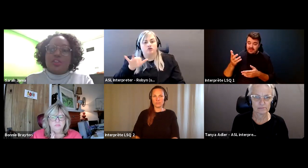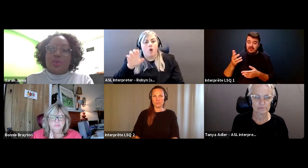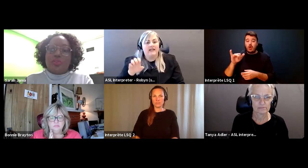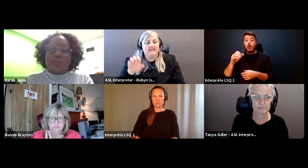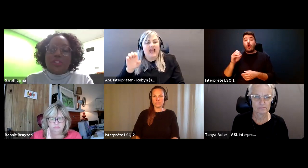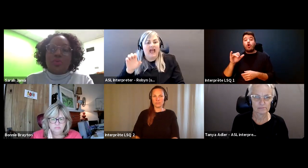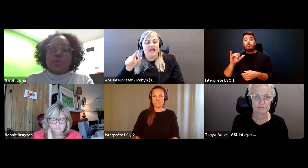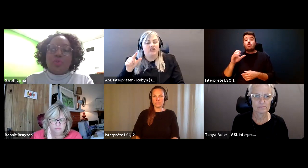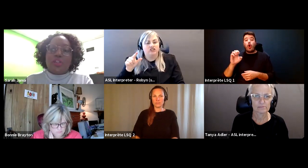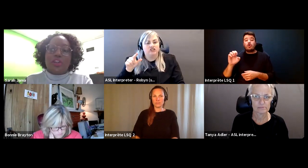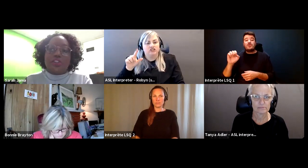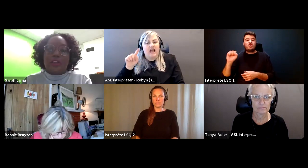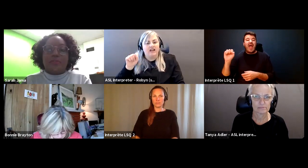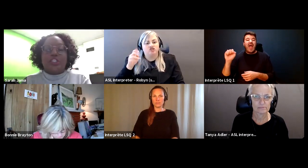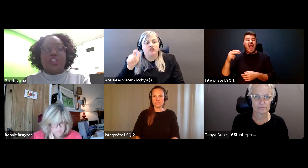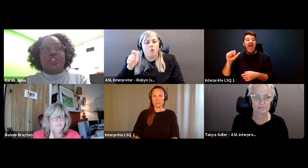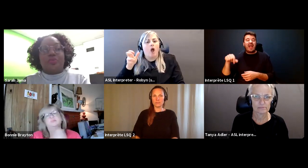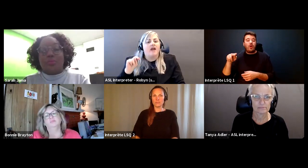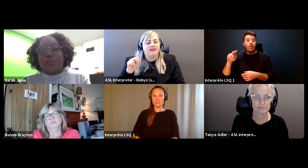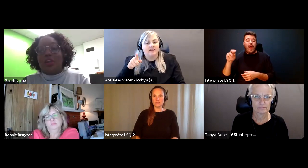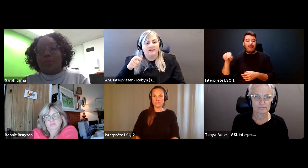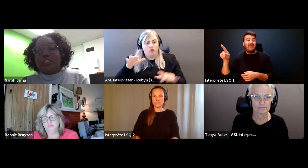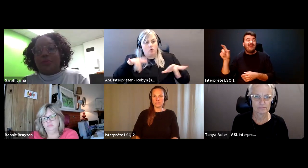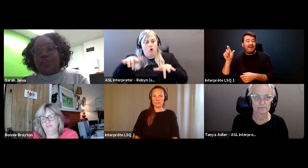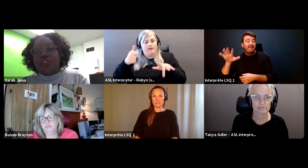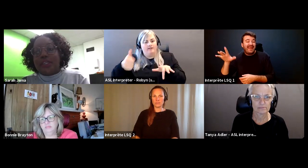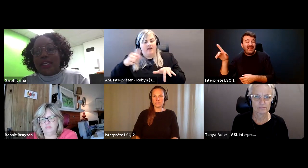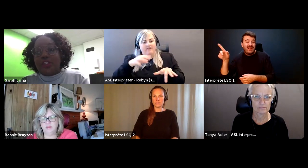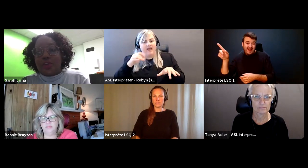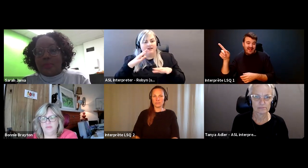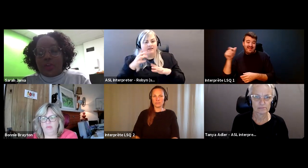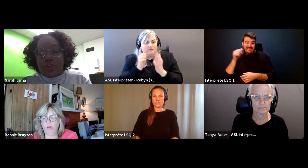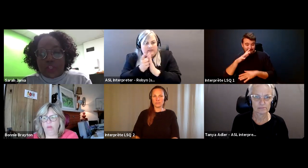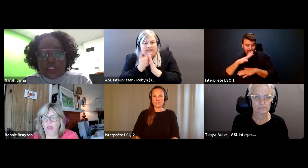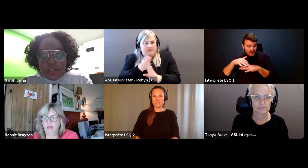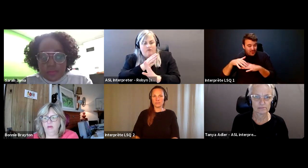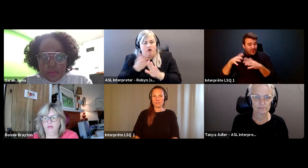Sarah Jama: You know somebody who recorded herself and indigenous woman minutes before she died and during medical racism.